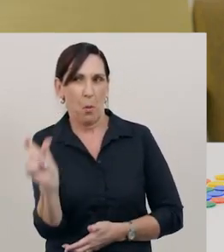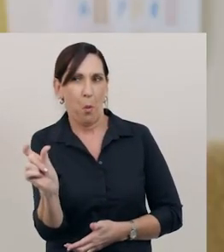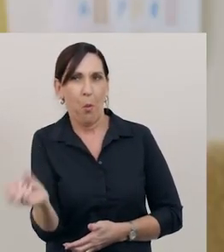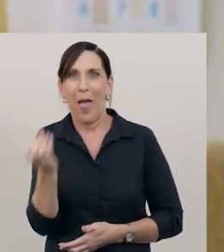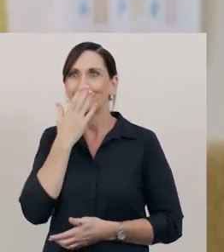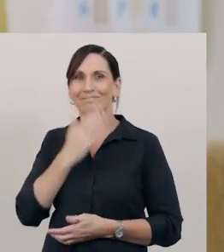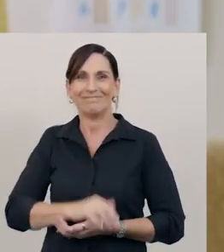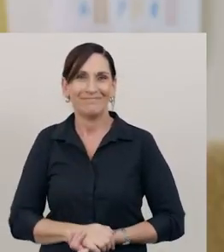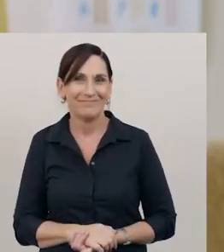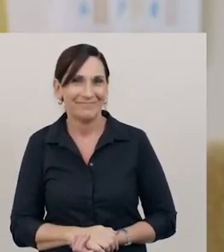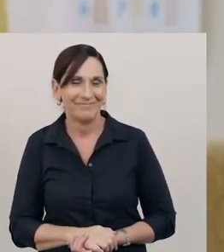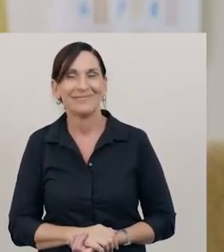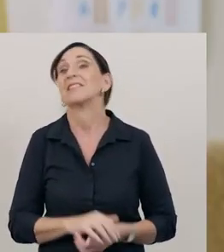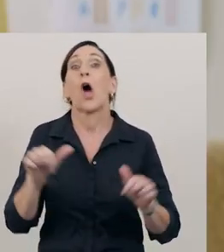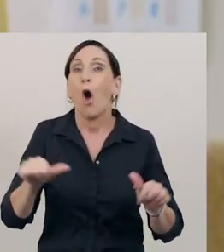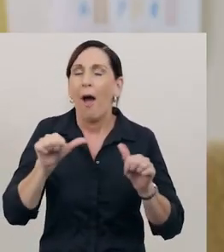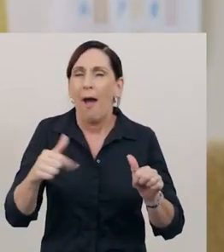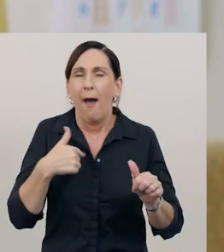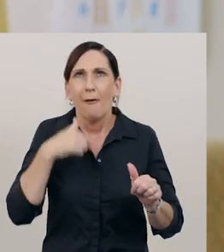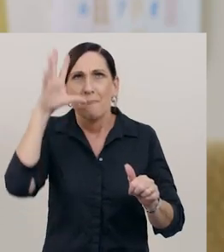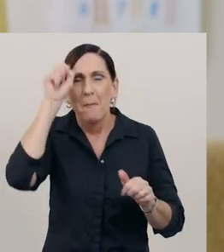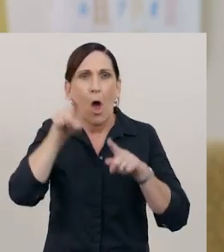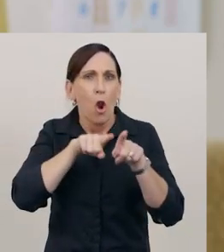Okay, let’s go over what we've learnt today.